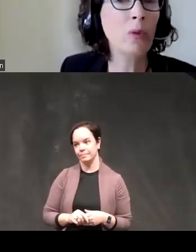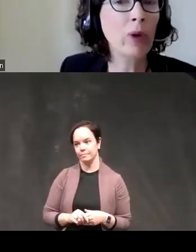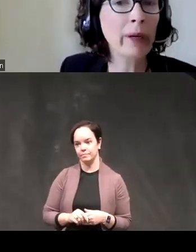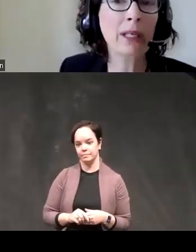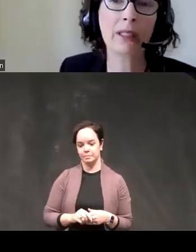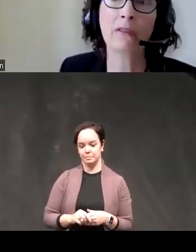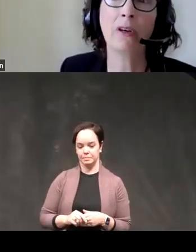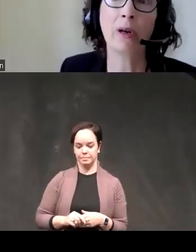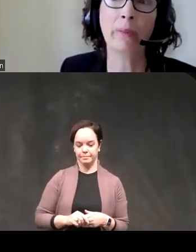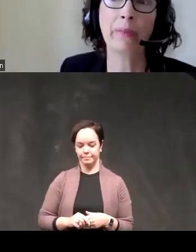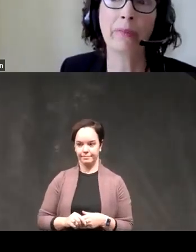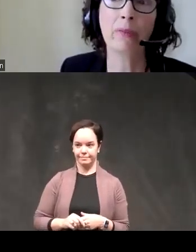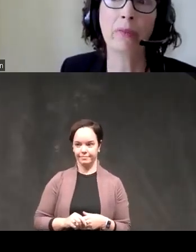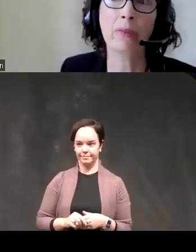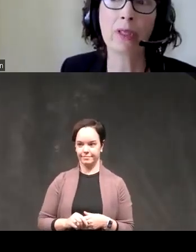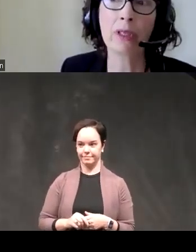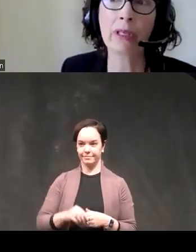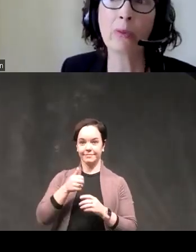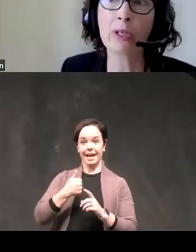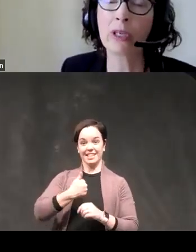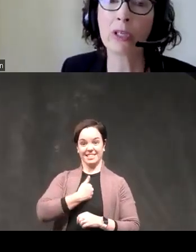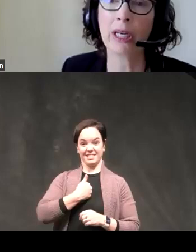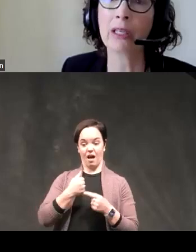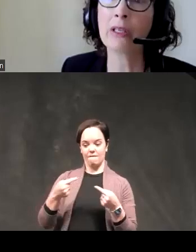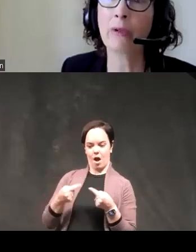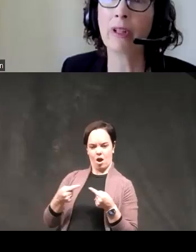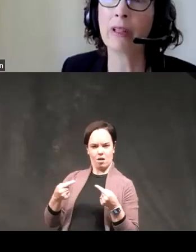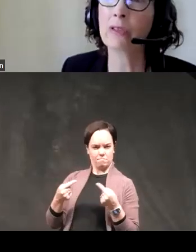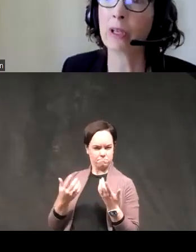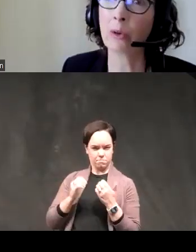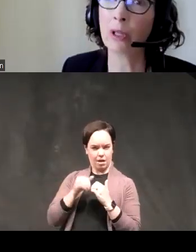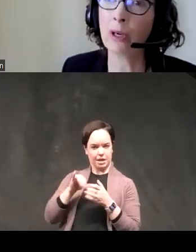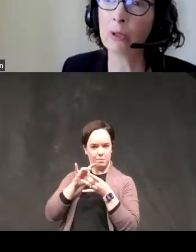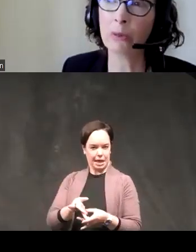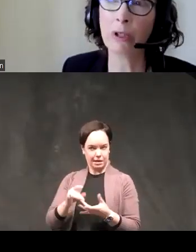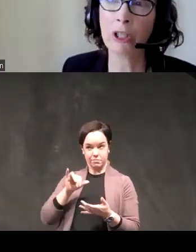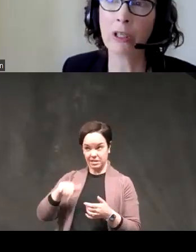what about self-harm does this help us understand some of the things that go along with depression